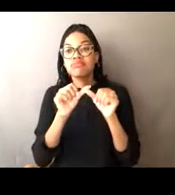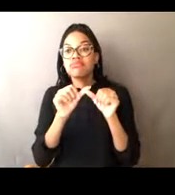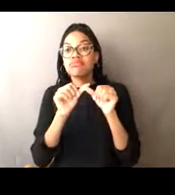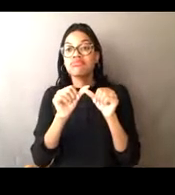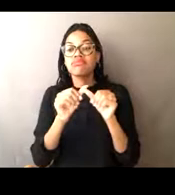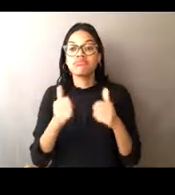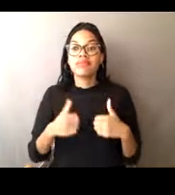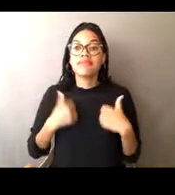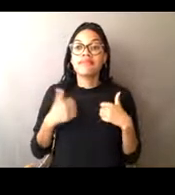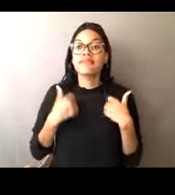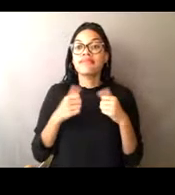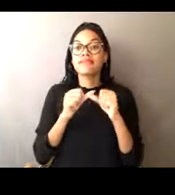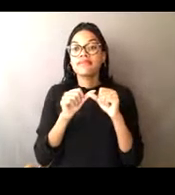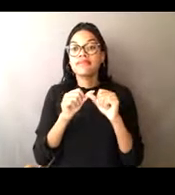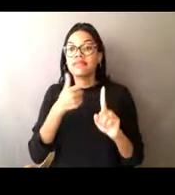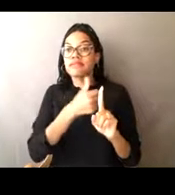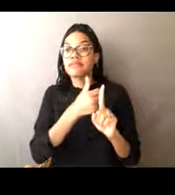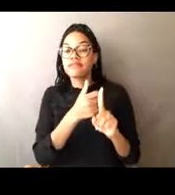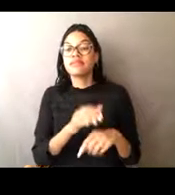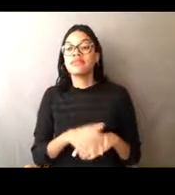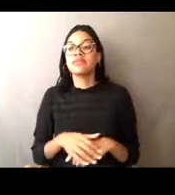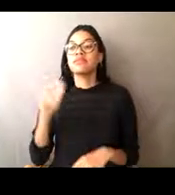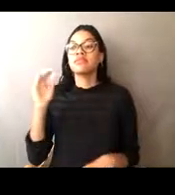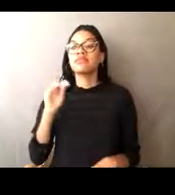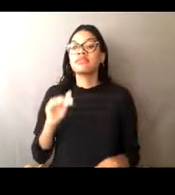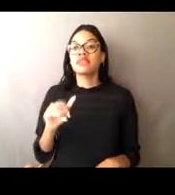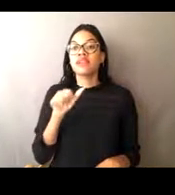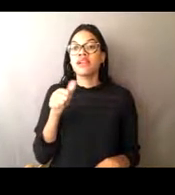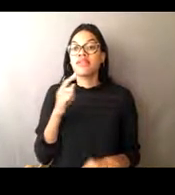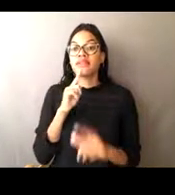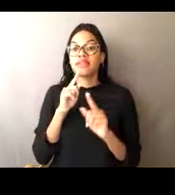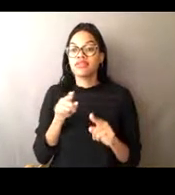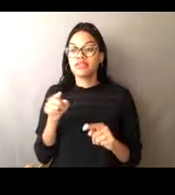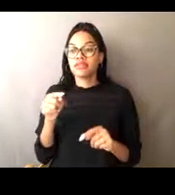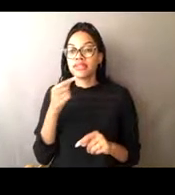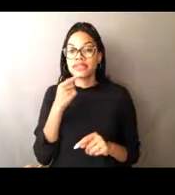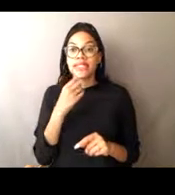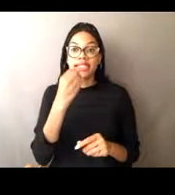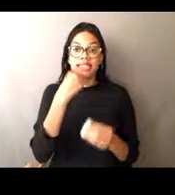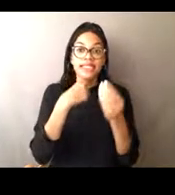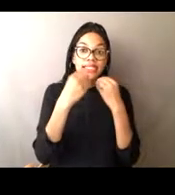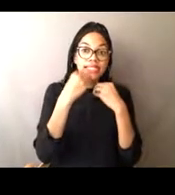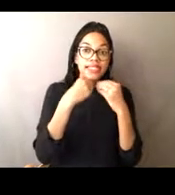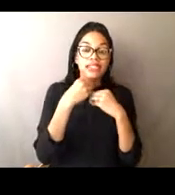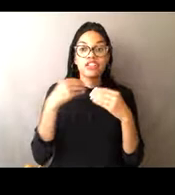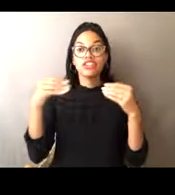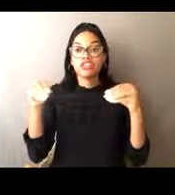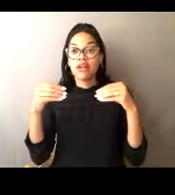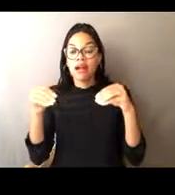Anna Maria and her family are saying, eat and shop sustainably, meaning that don't eat more than,